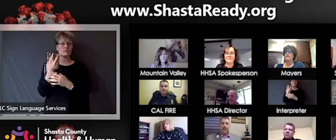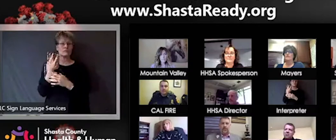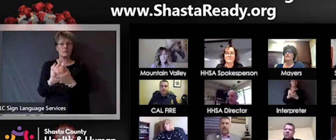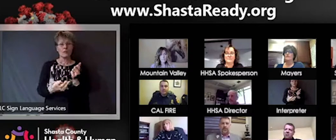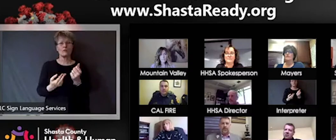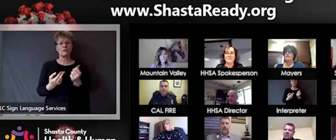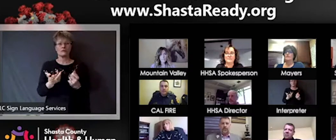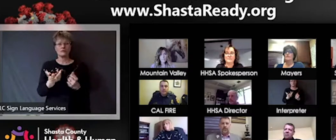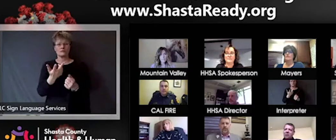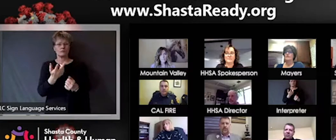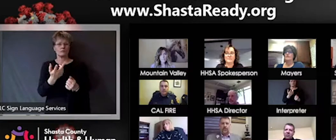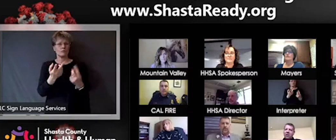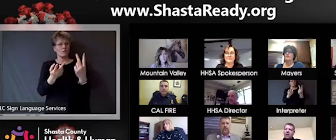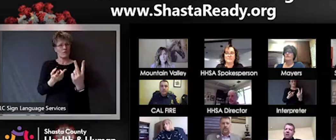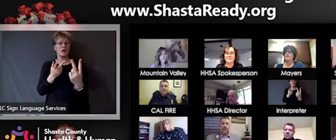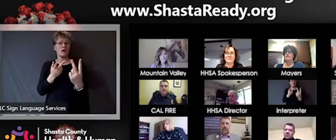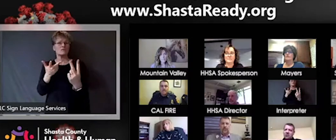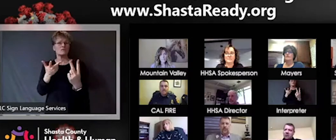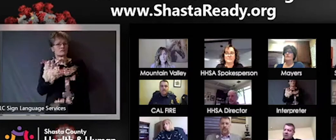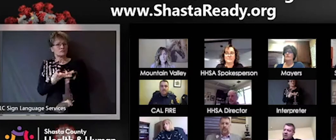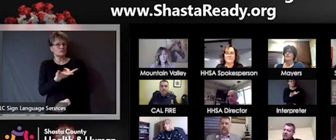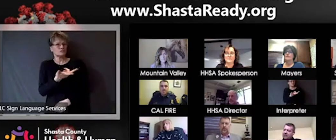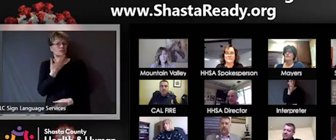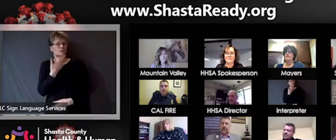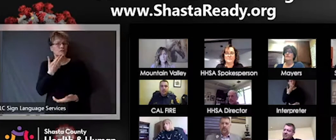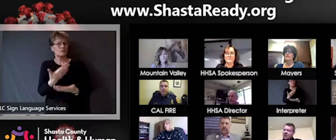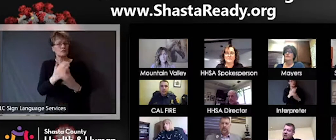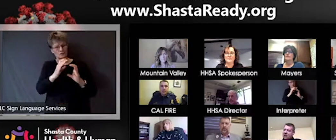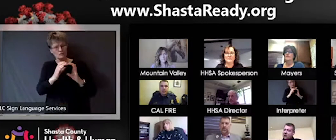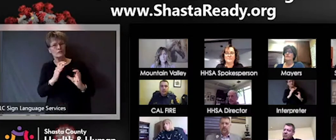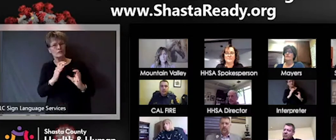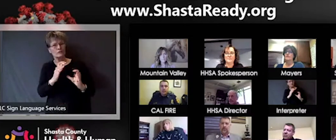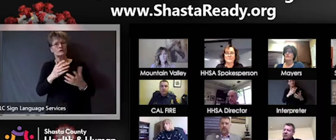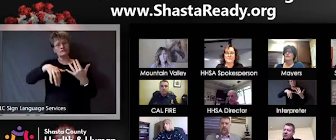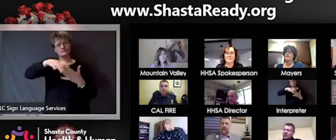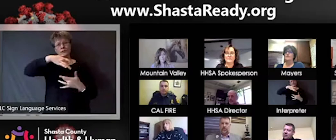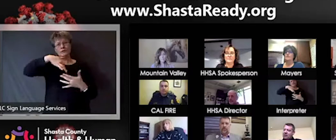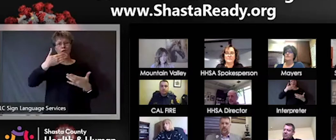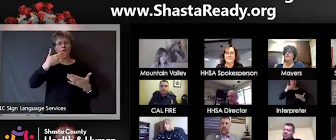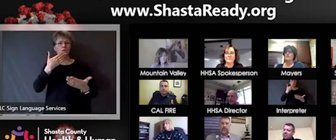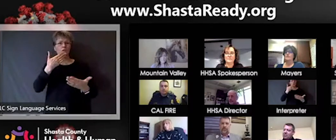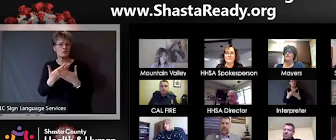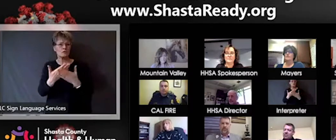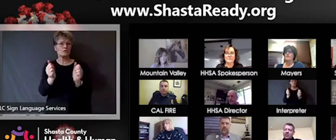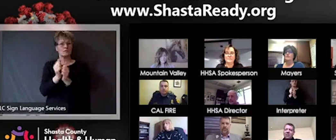between our cities and our board yesterday. We appreciate Mike Mingus